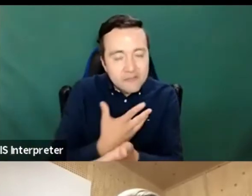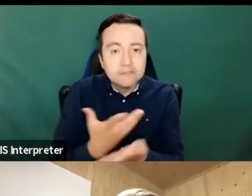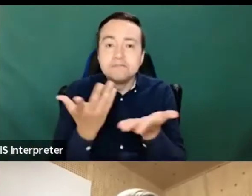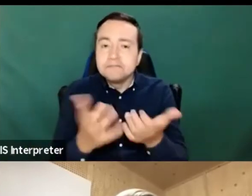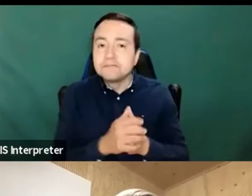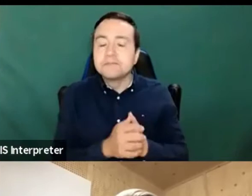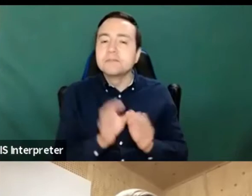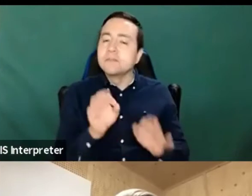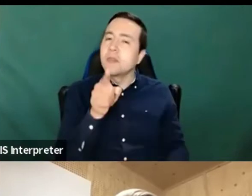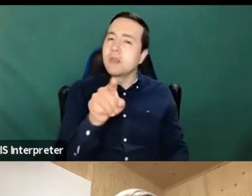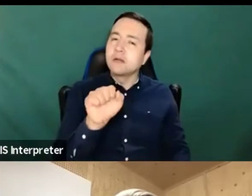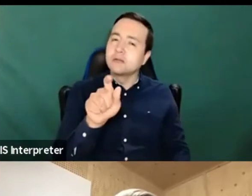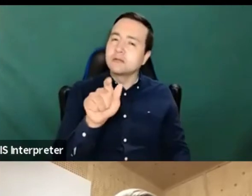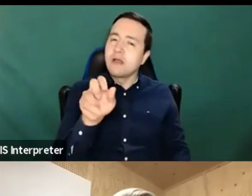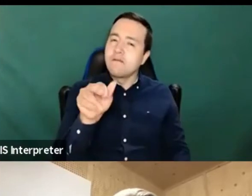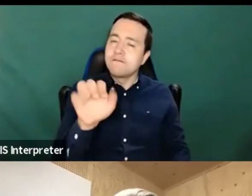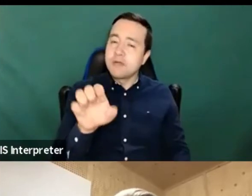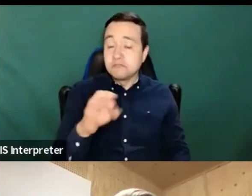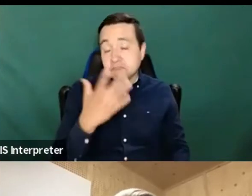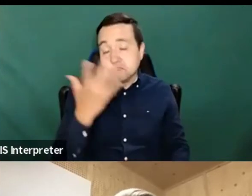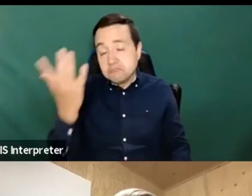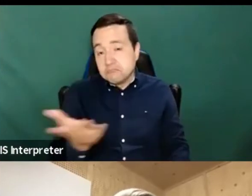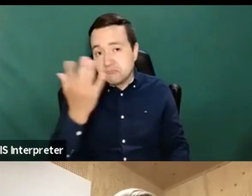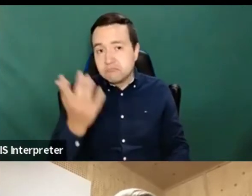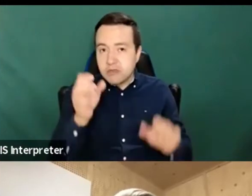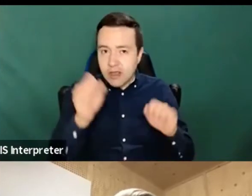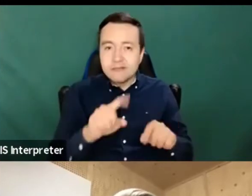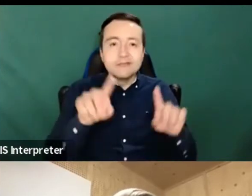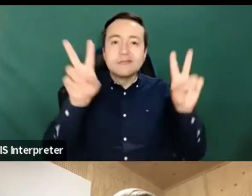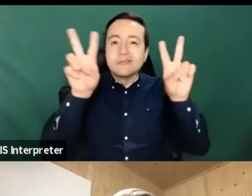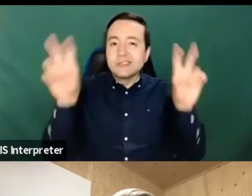But it would be really nice to start with the kind of the positive things for once,